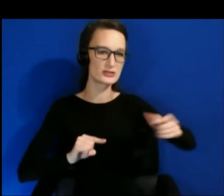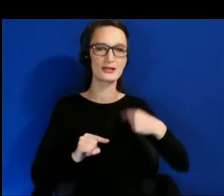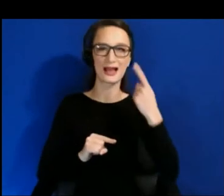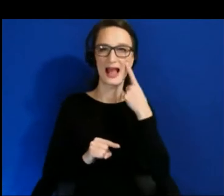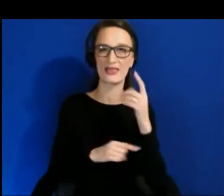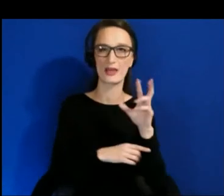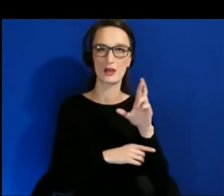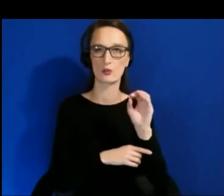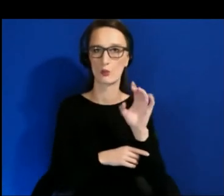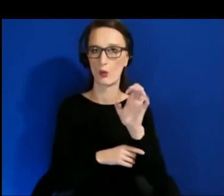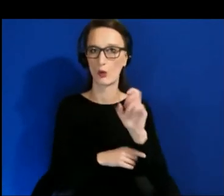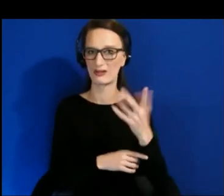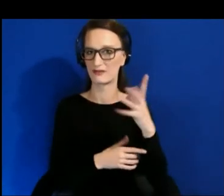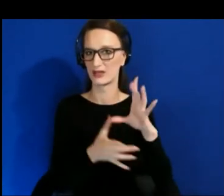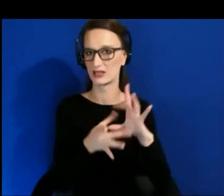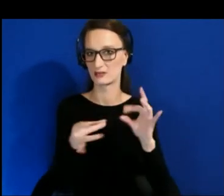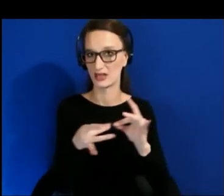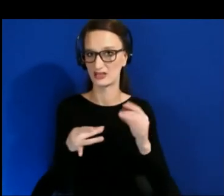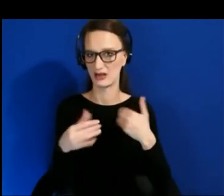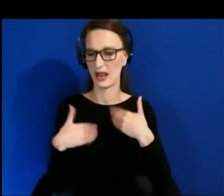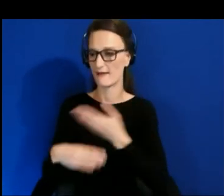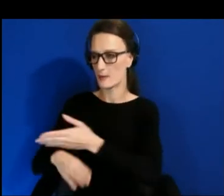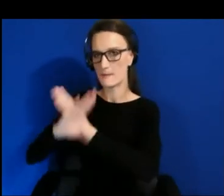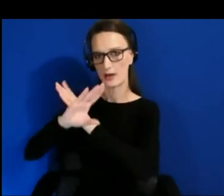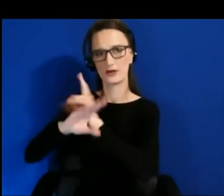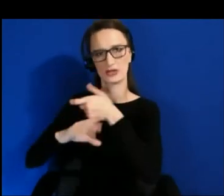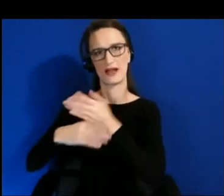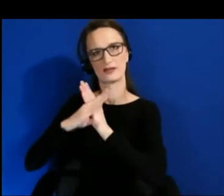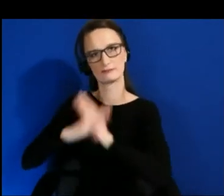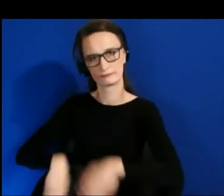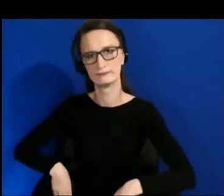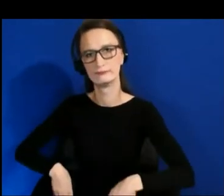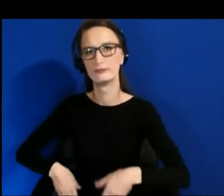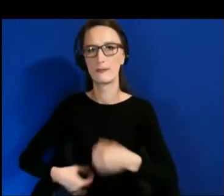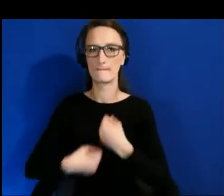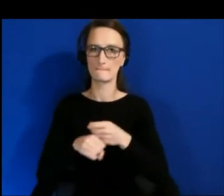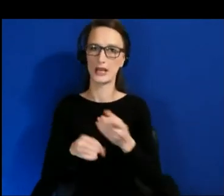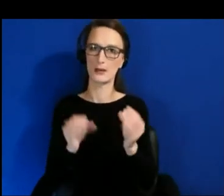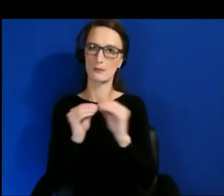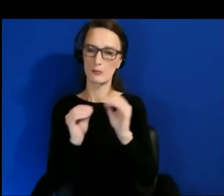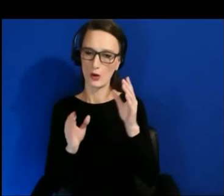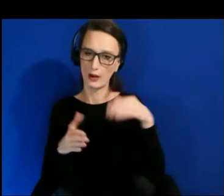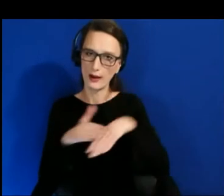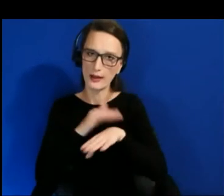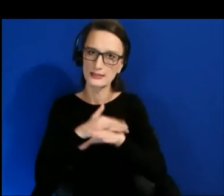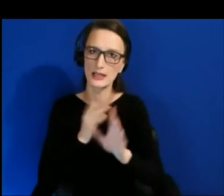Which is breaking down those barriers and making it more for people who don't have coding backgrounds or years of